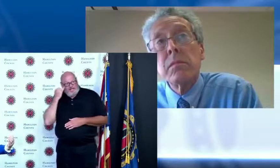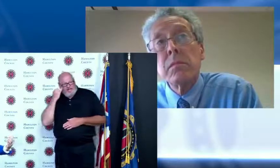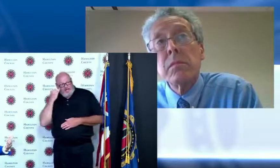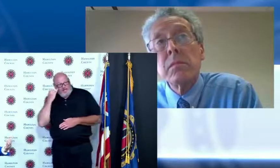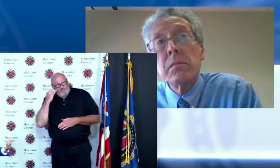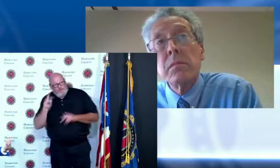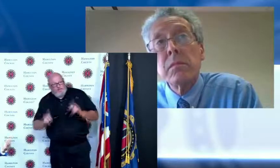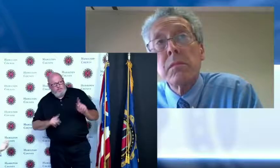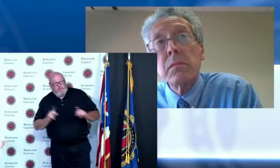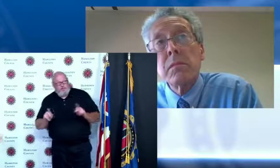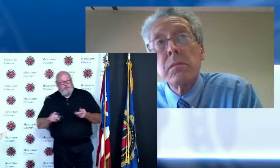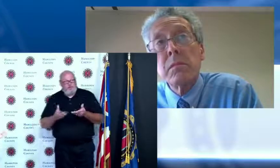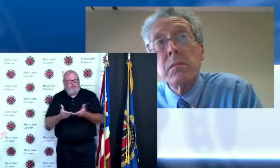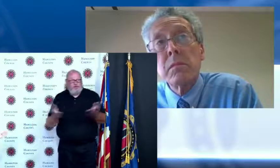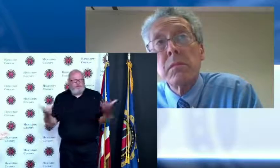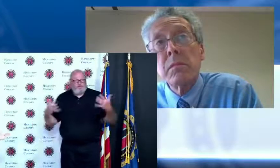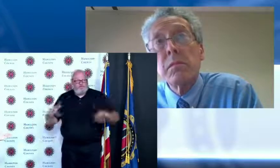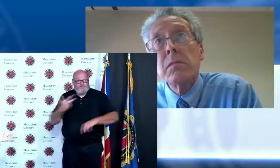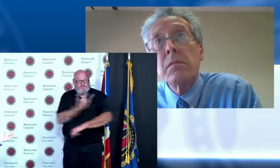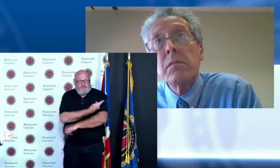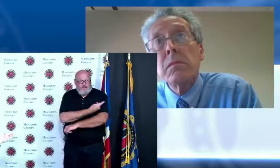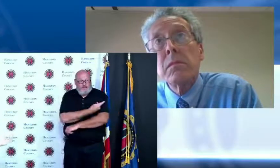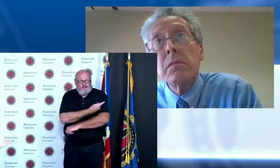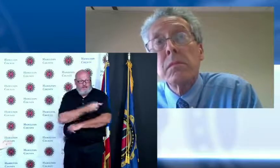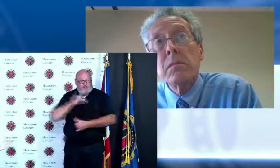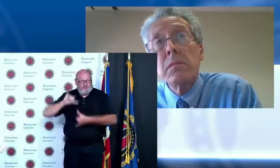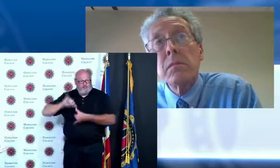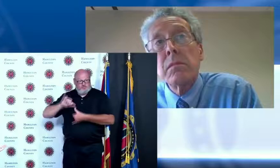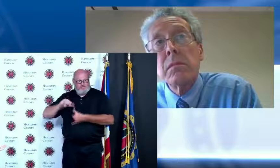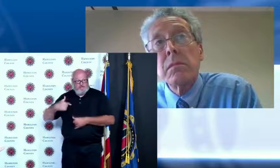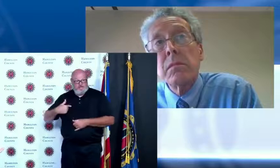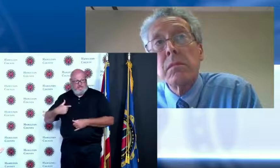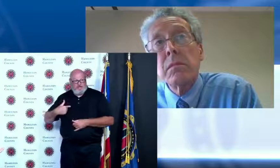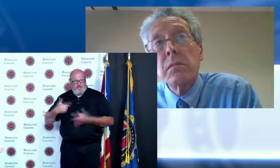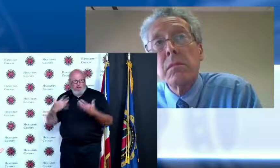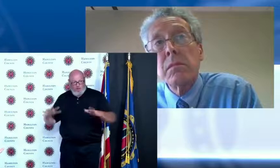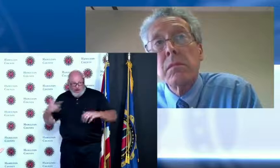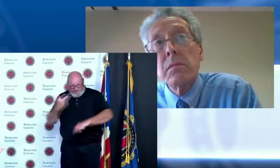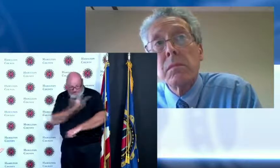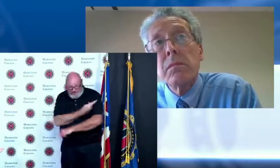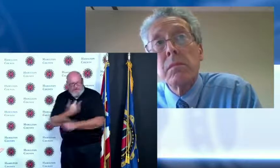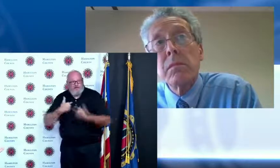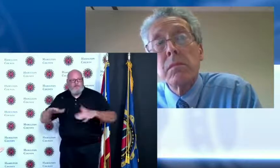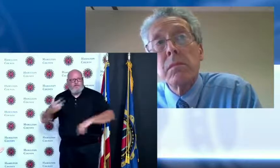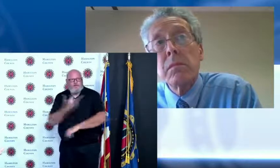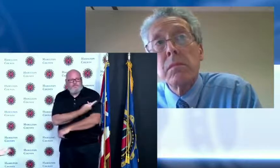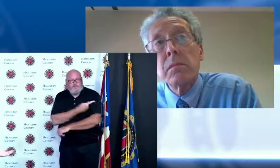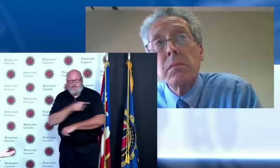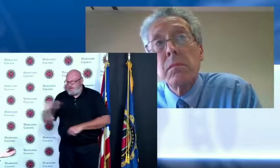can stand together Jay and I have been vaccinated we can stand closer to one another than we could